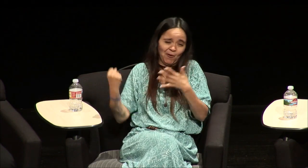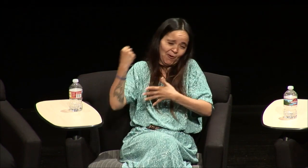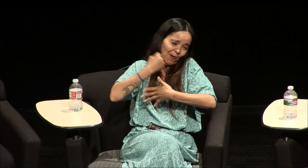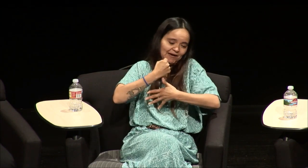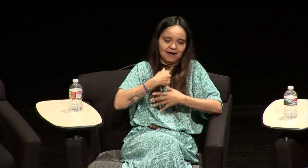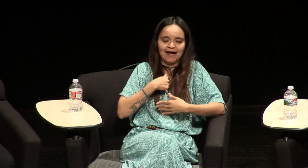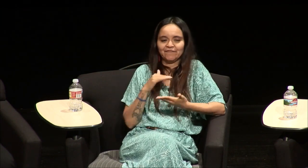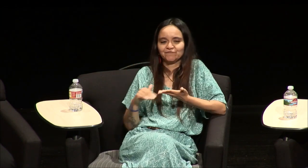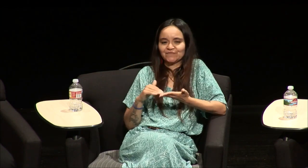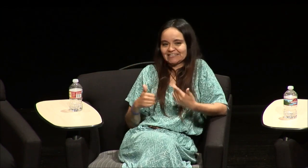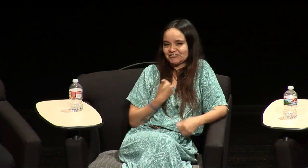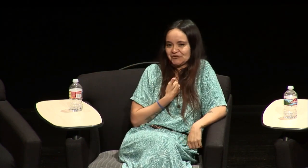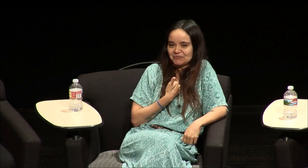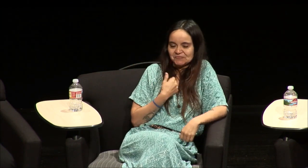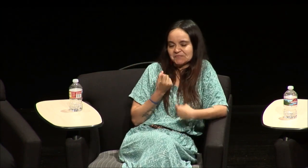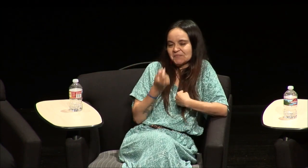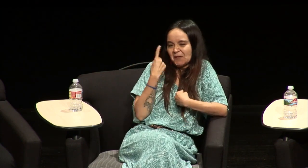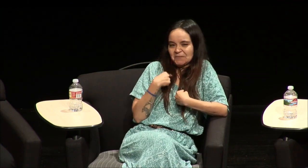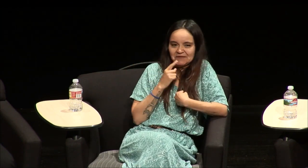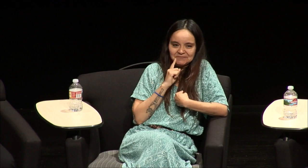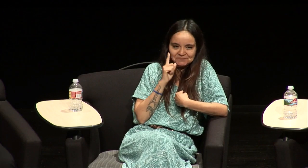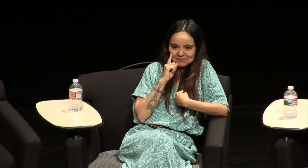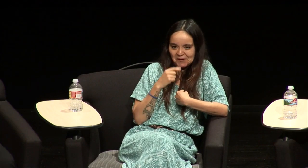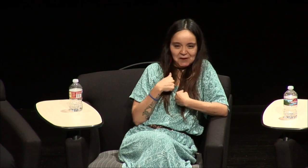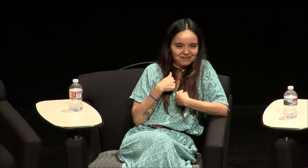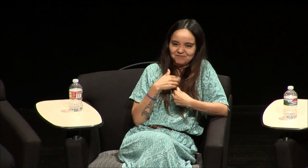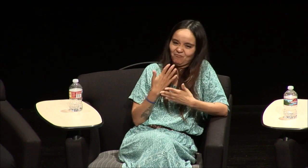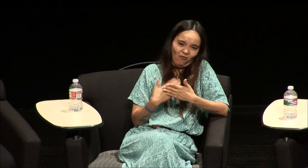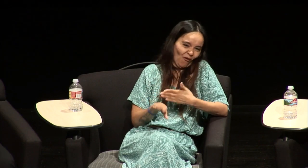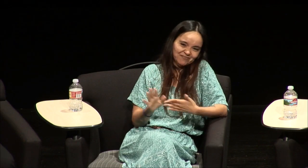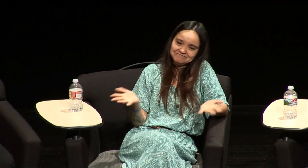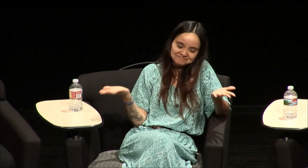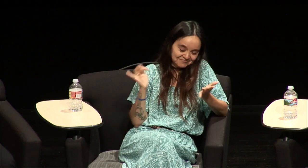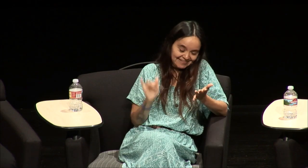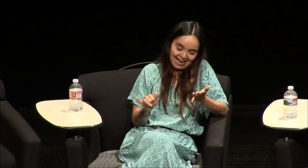those things and my number one priority is to forgive myself I'm deaf and I was